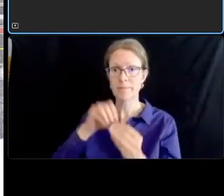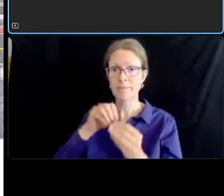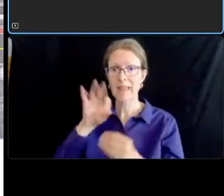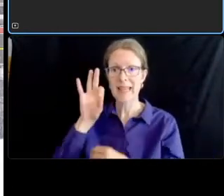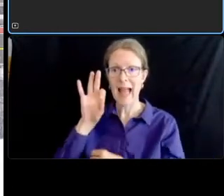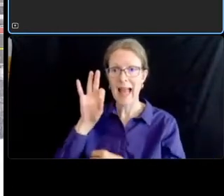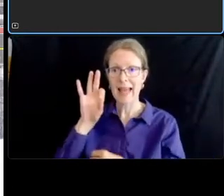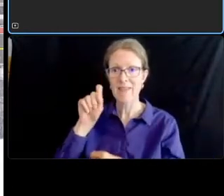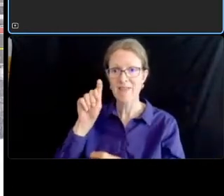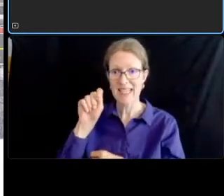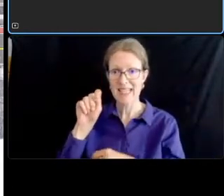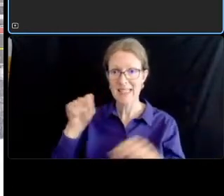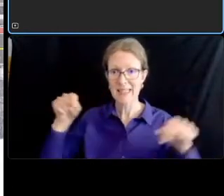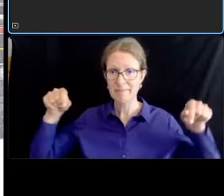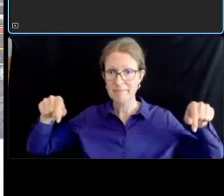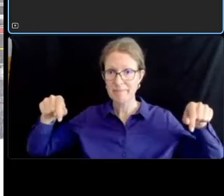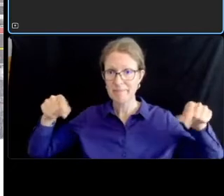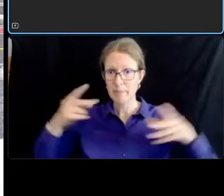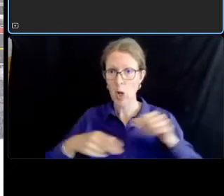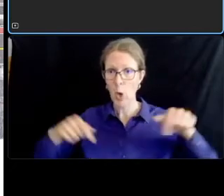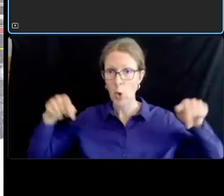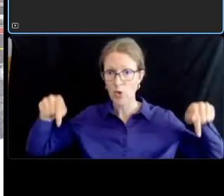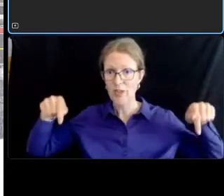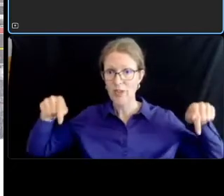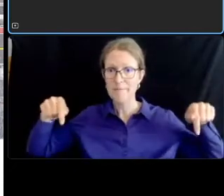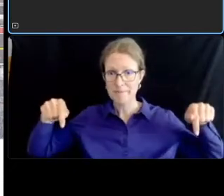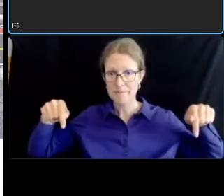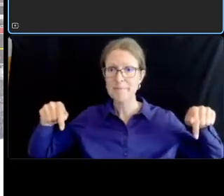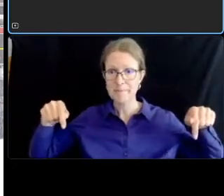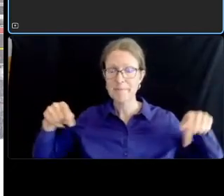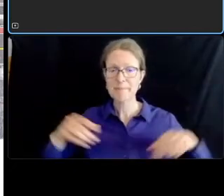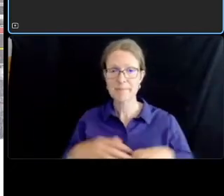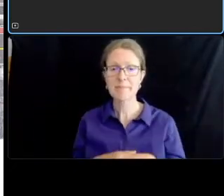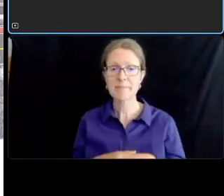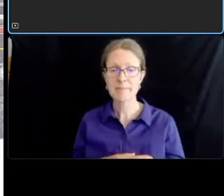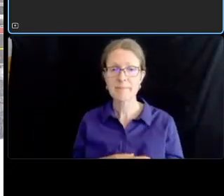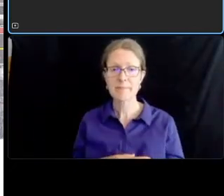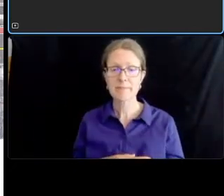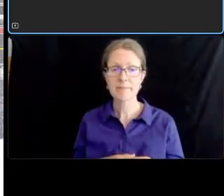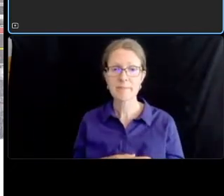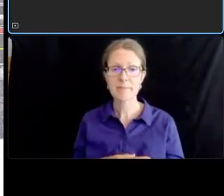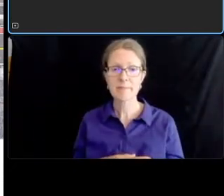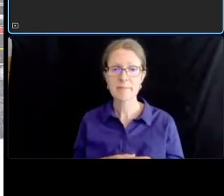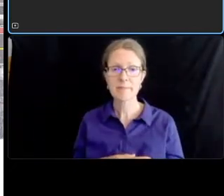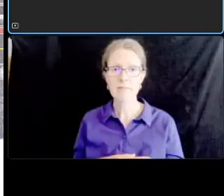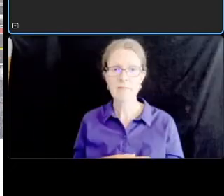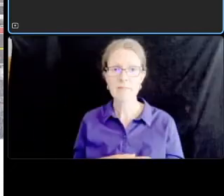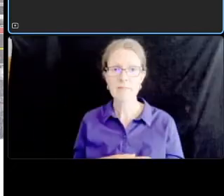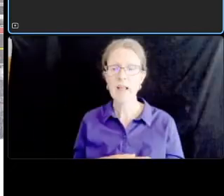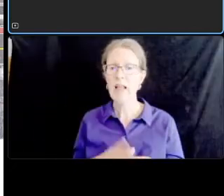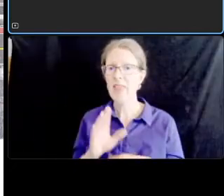combined and um currently we're showing that as a five foot bike lane with a forefoot buffer